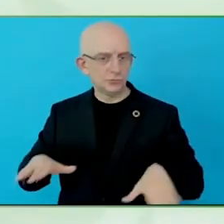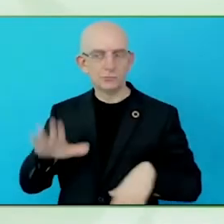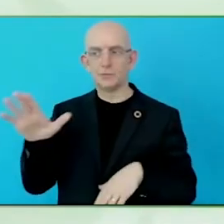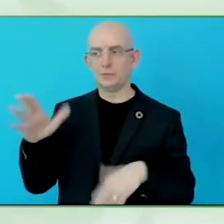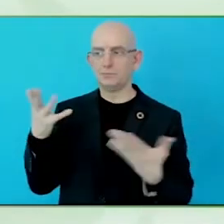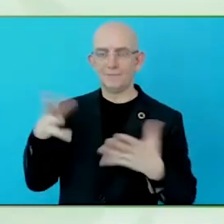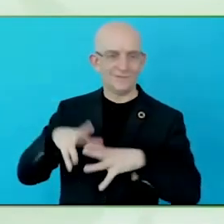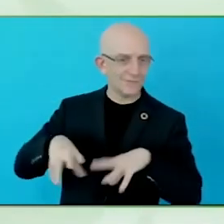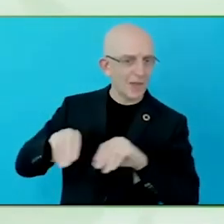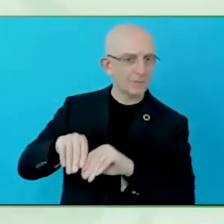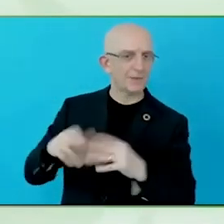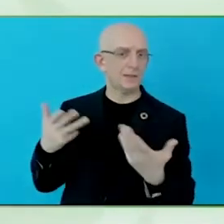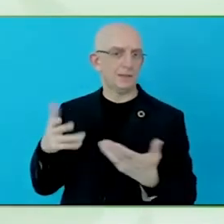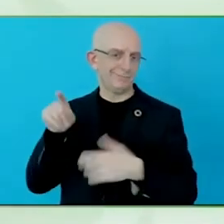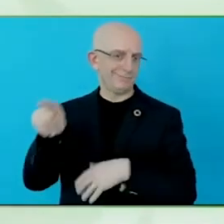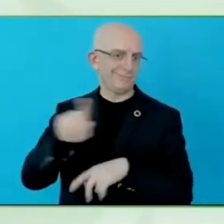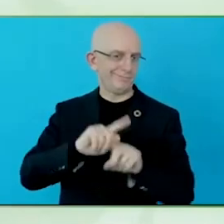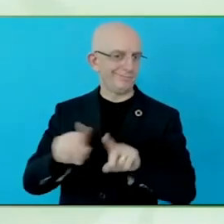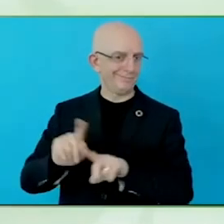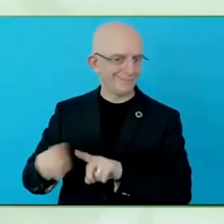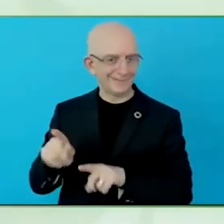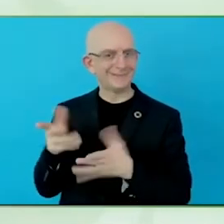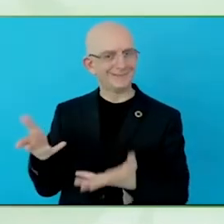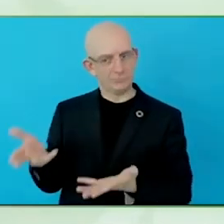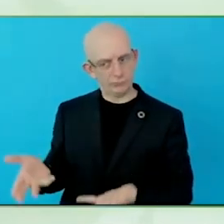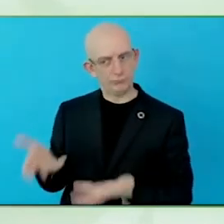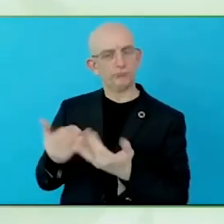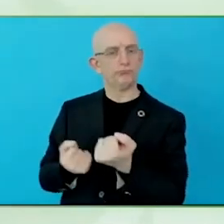United Nations, which is responsible for constructing a